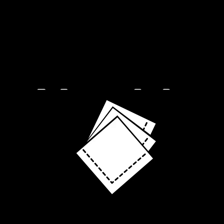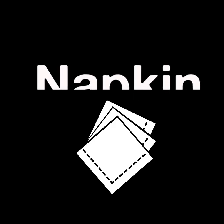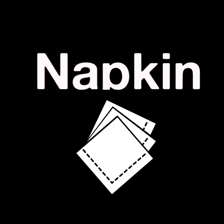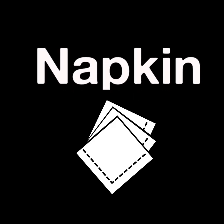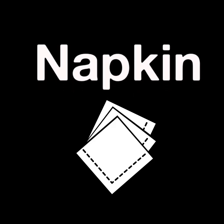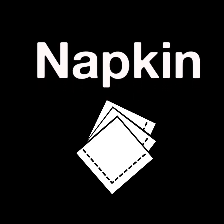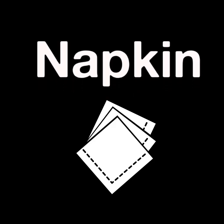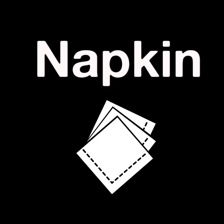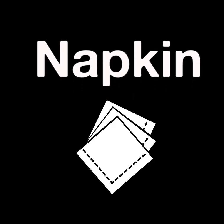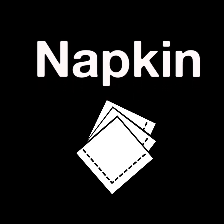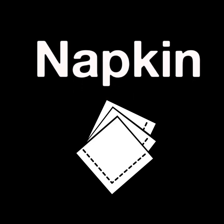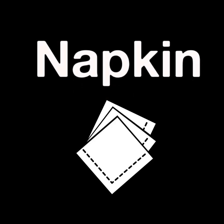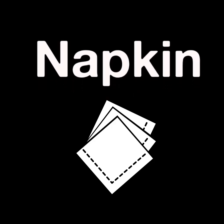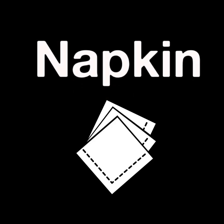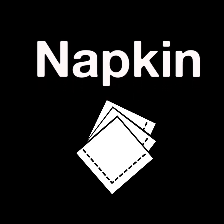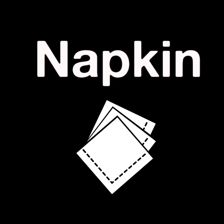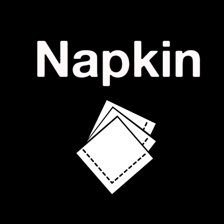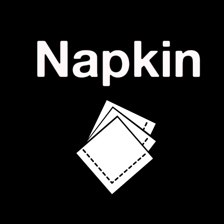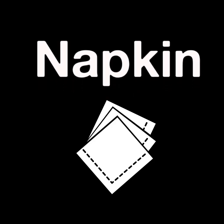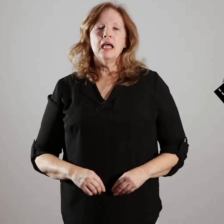[image] napkin